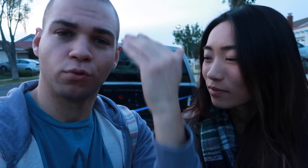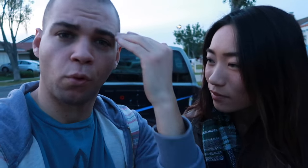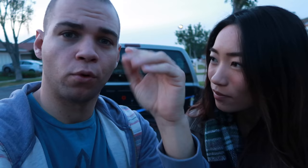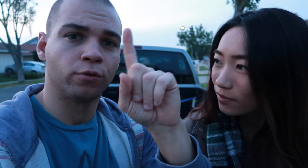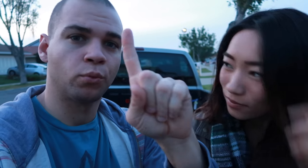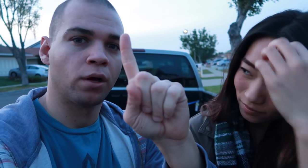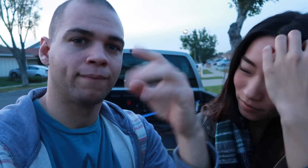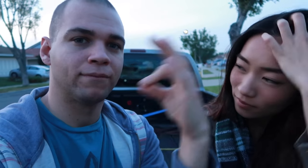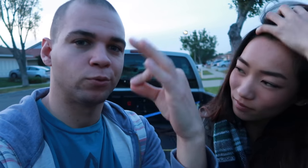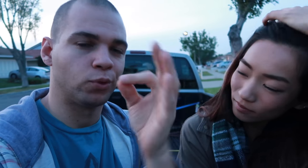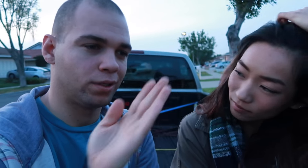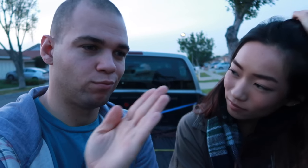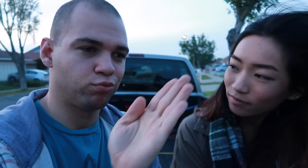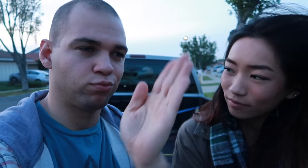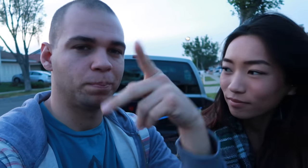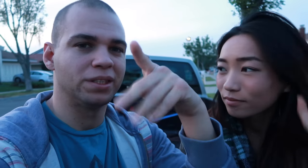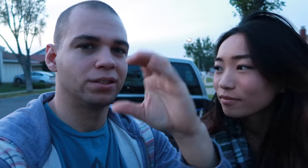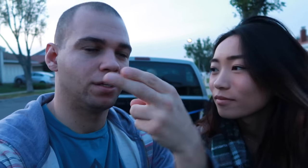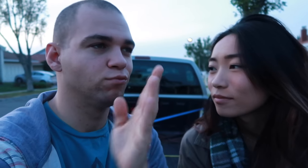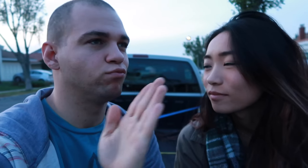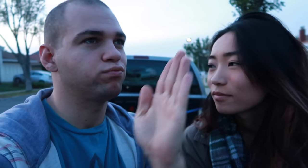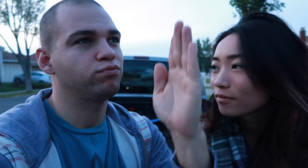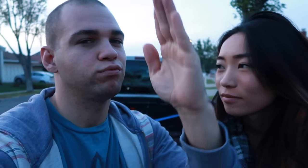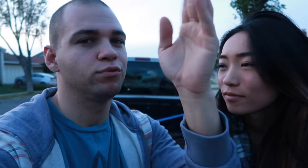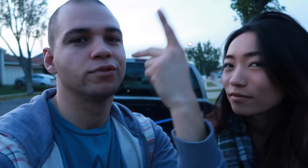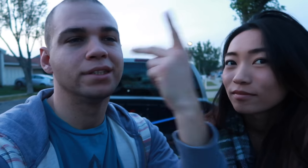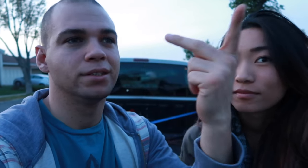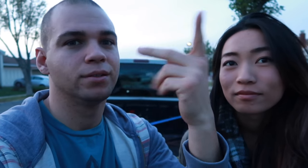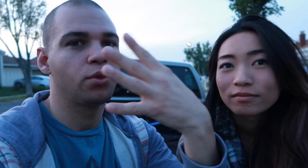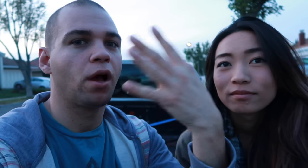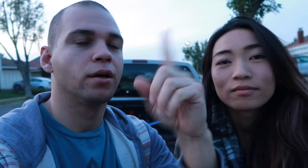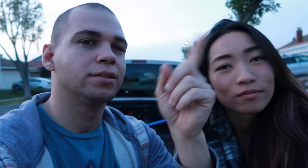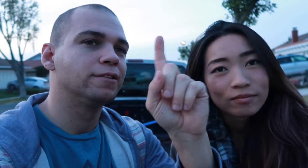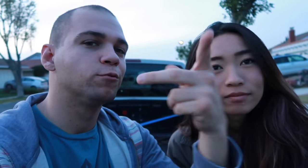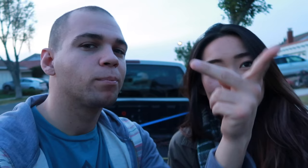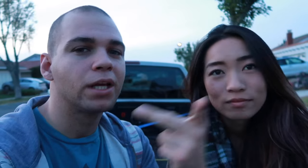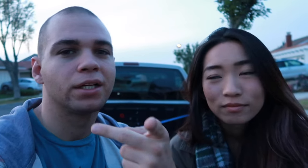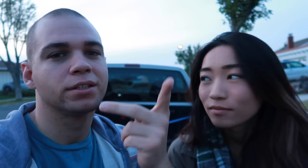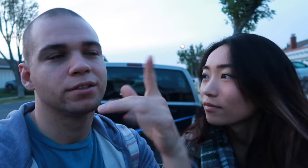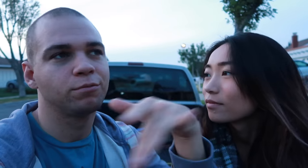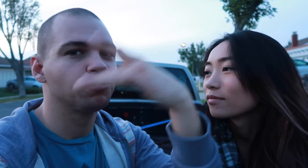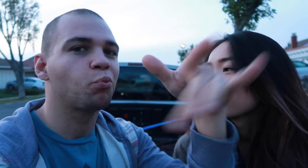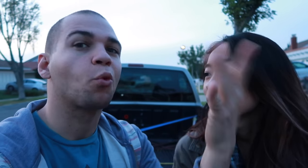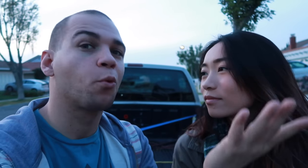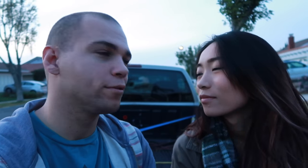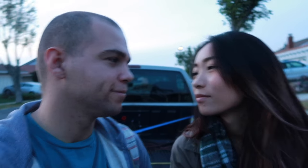you know the 1 freeway, PCH see a lot of different places, explore